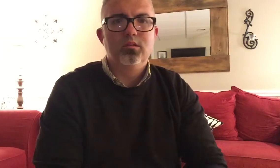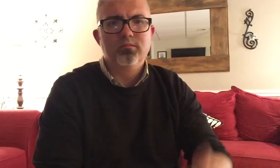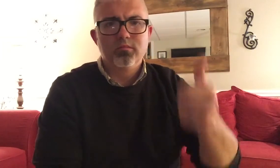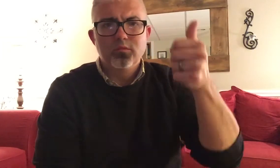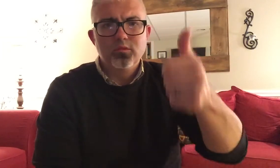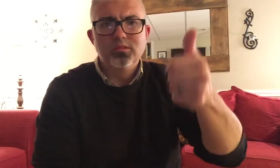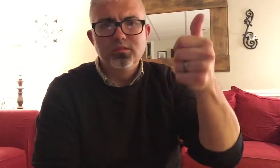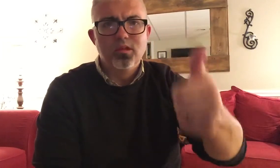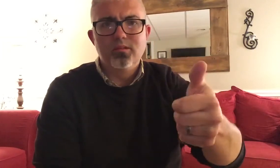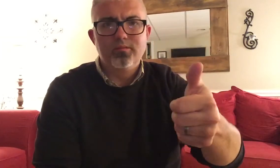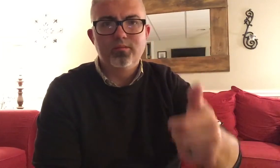YOURSELF